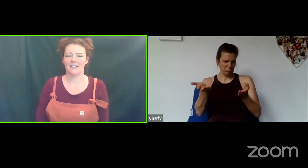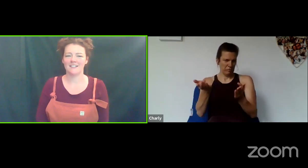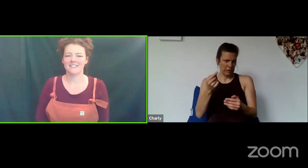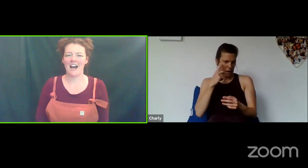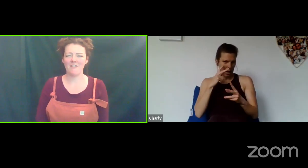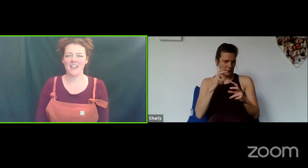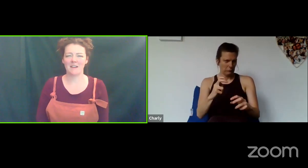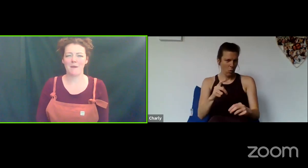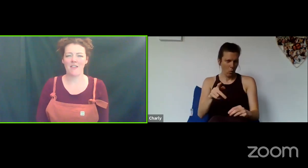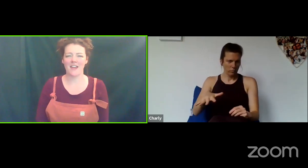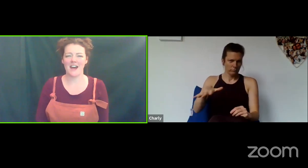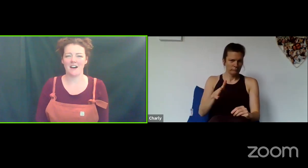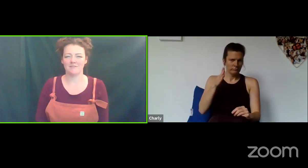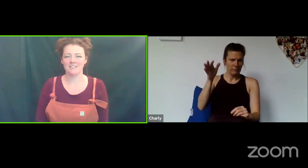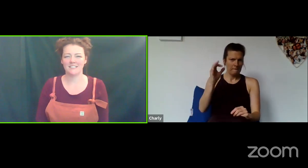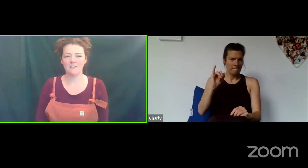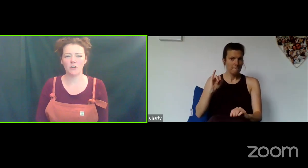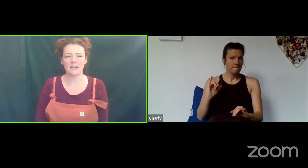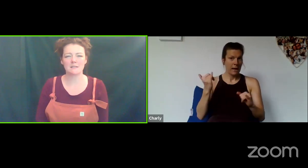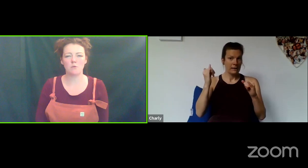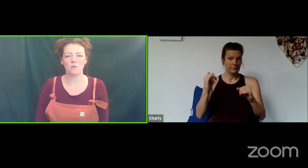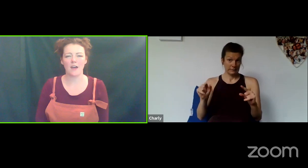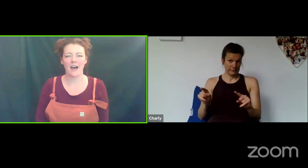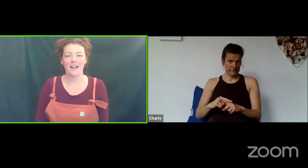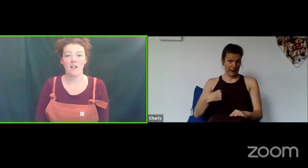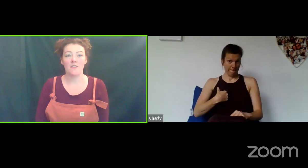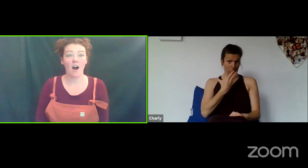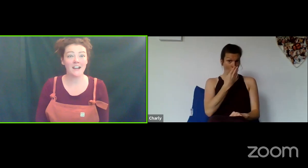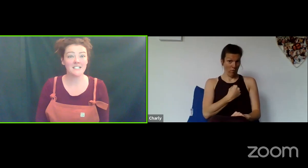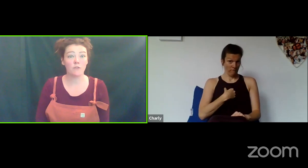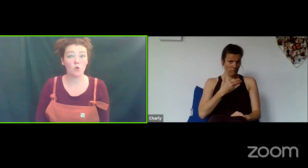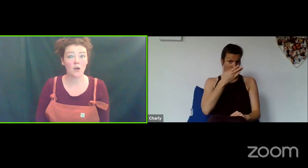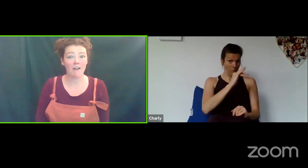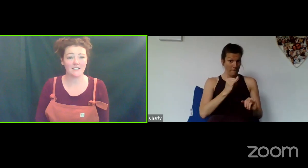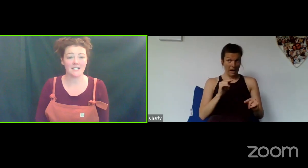Have a think about that now. See if you can explore that, the idea of: your character